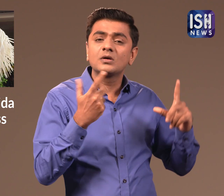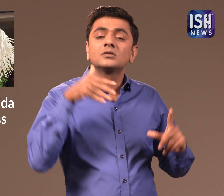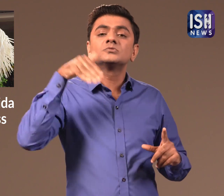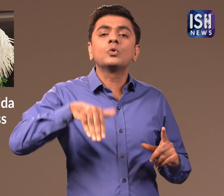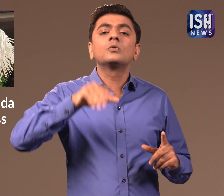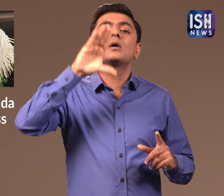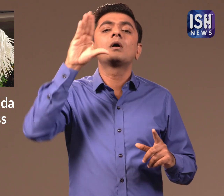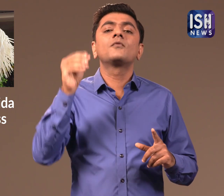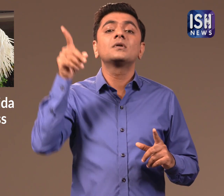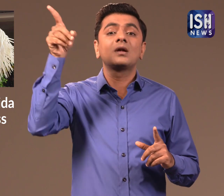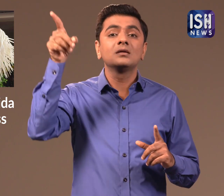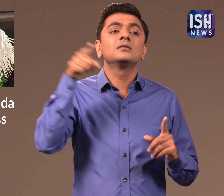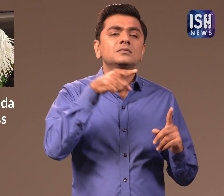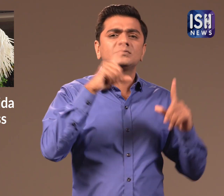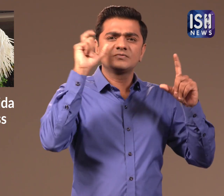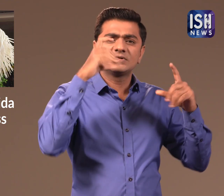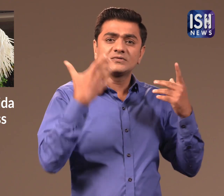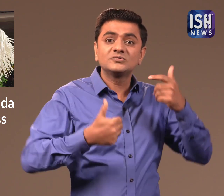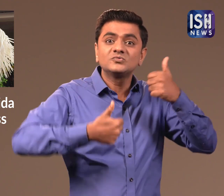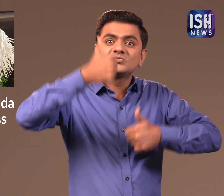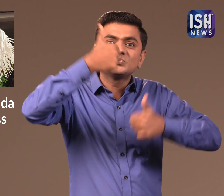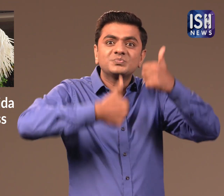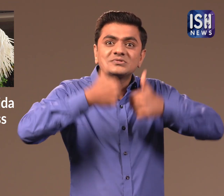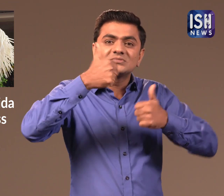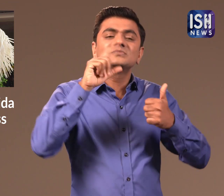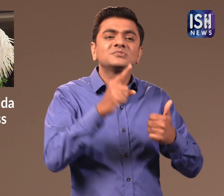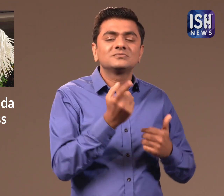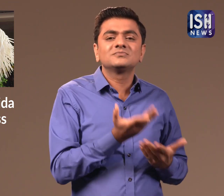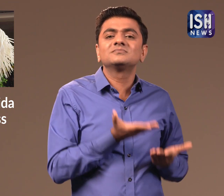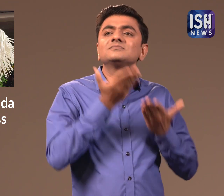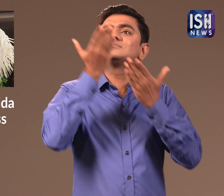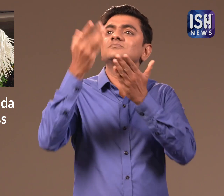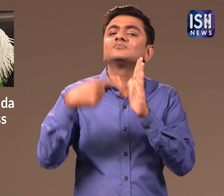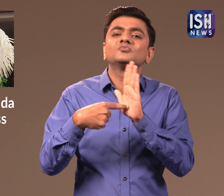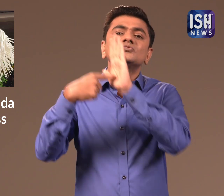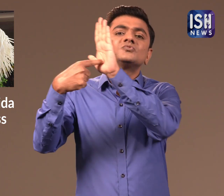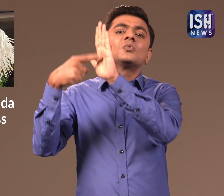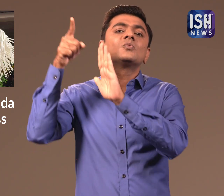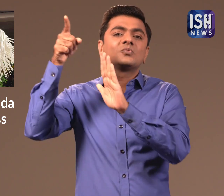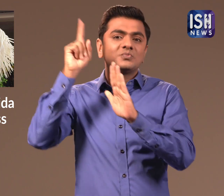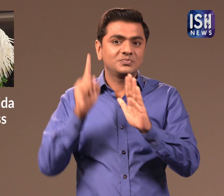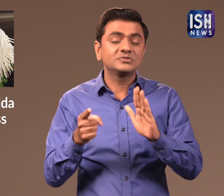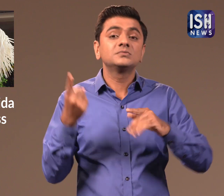which has to be submitted for the pageant in South Africa.